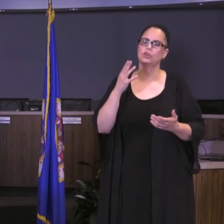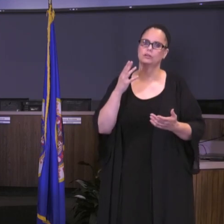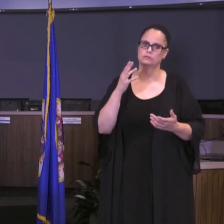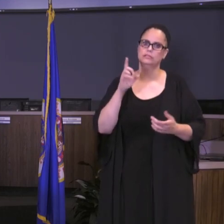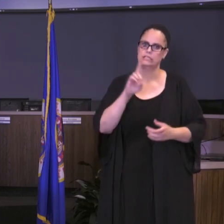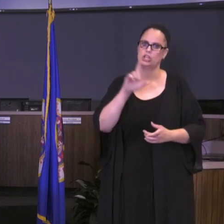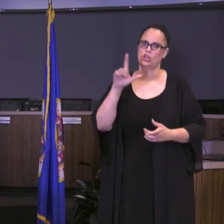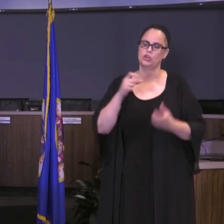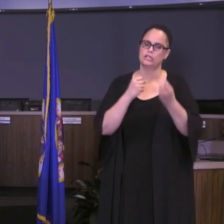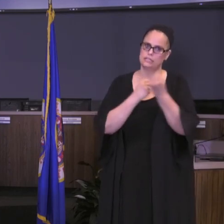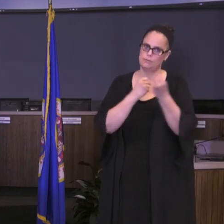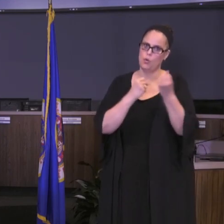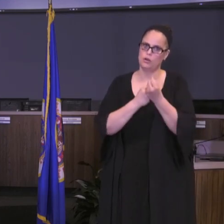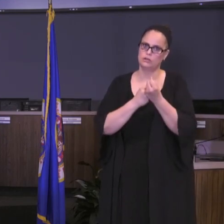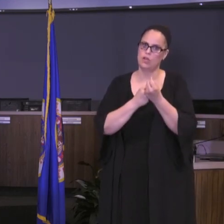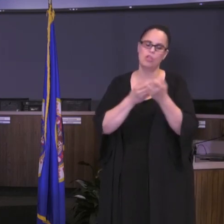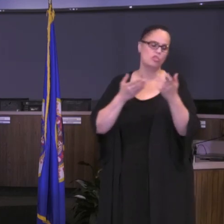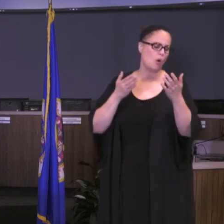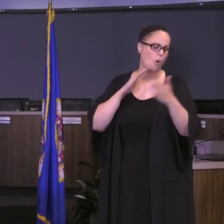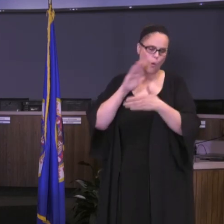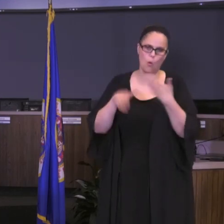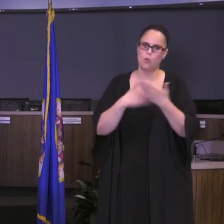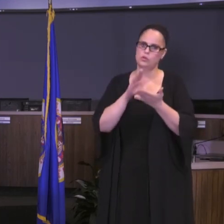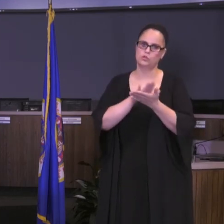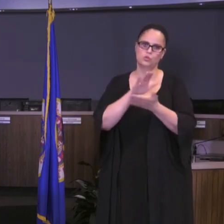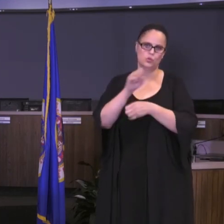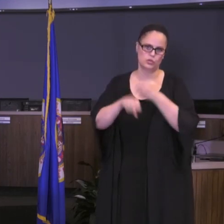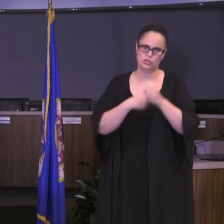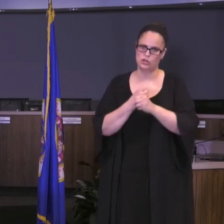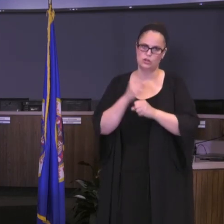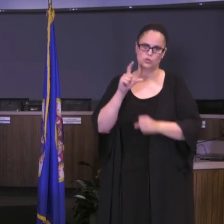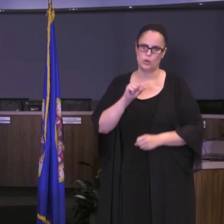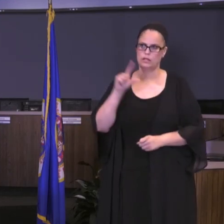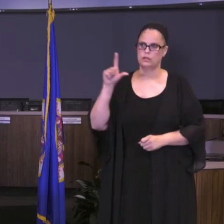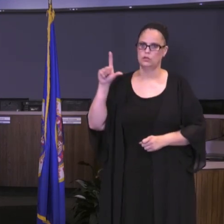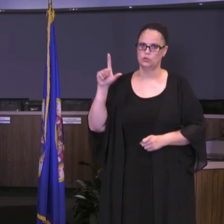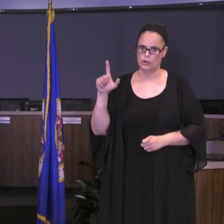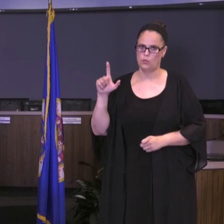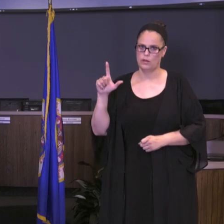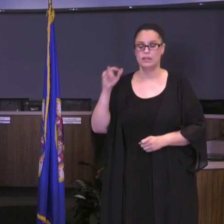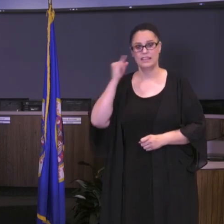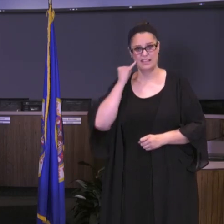year. So the entire school year 2020-21, if it is determined that